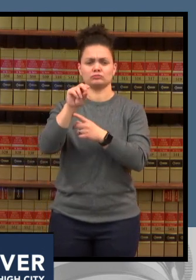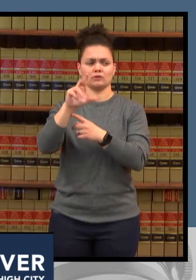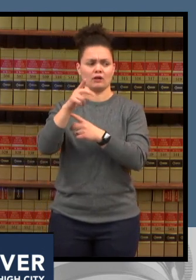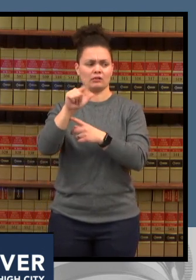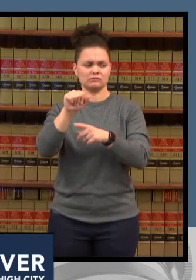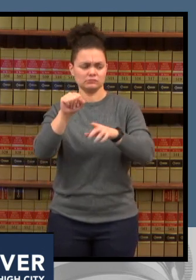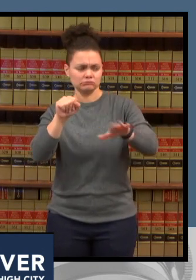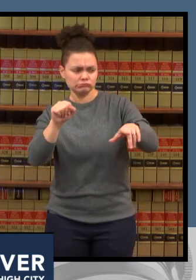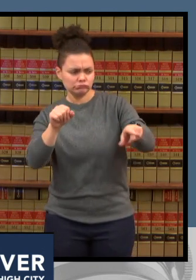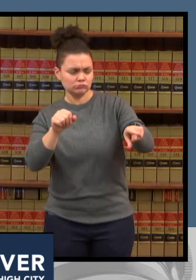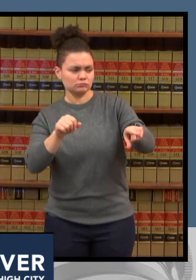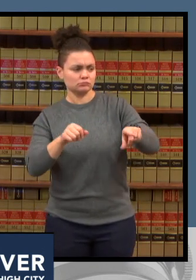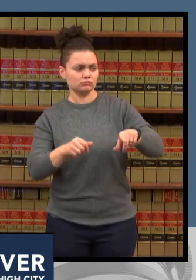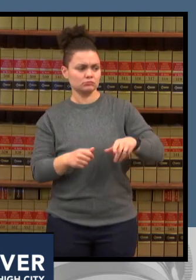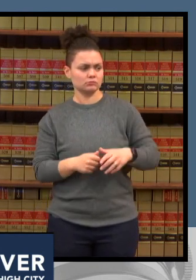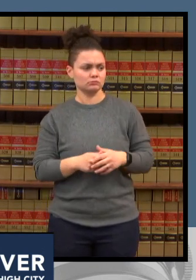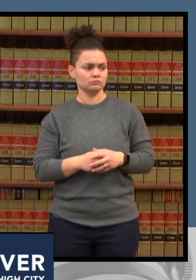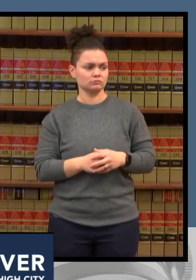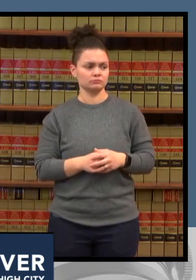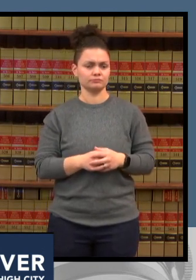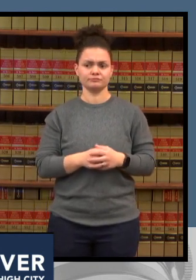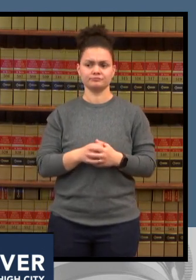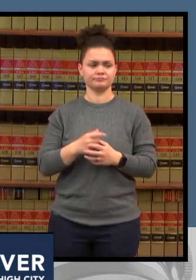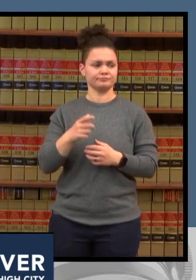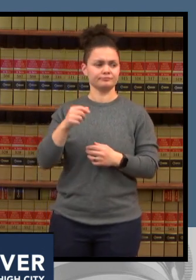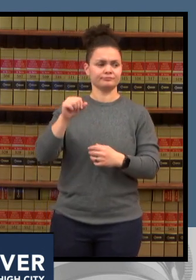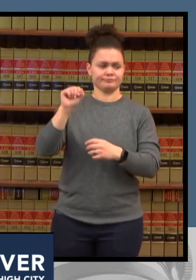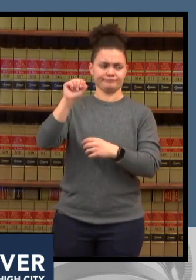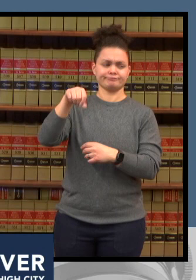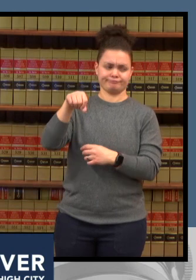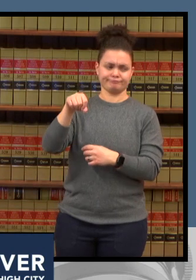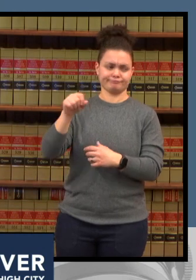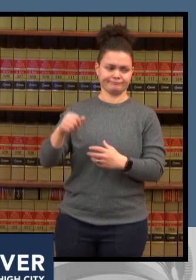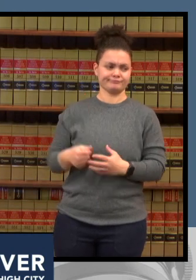to adam sarapo and douglas counties i did want to make one point that just as kathy and